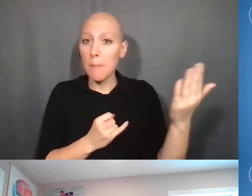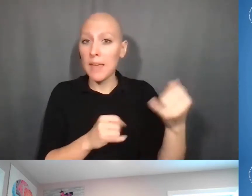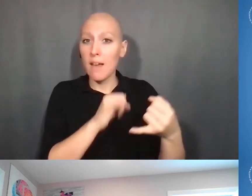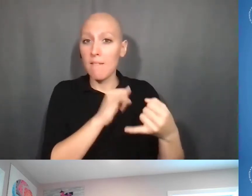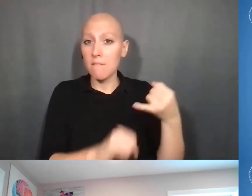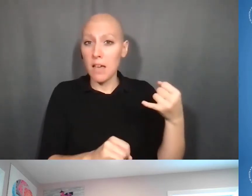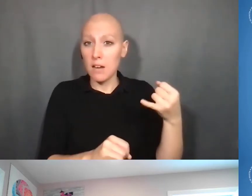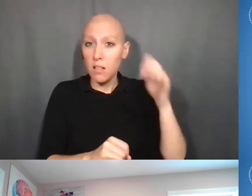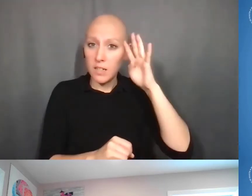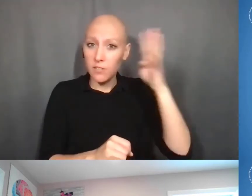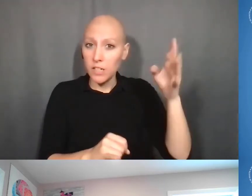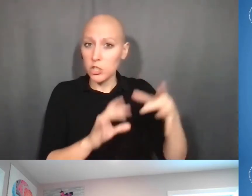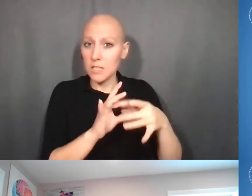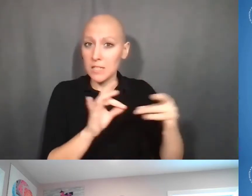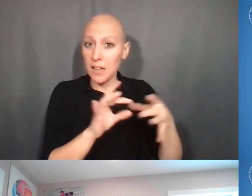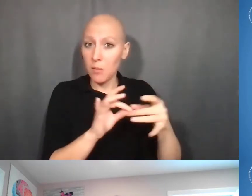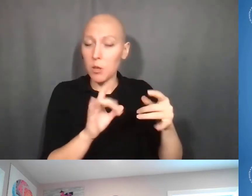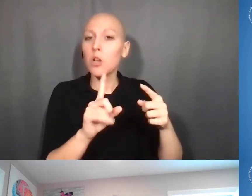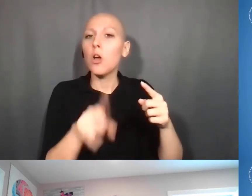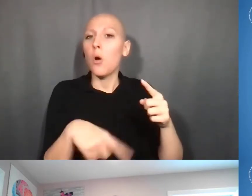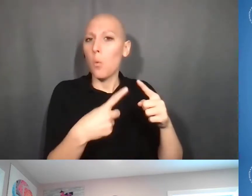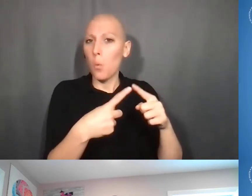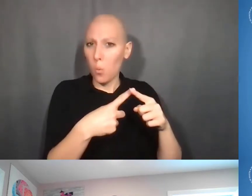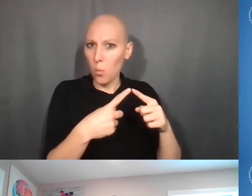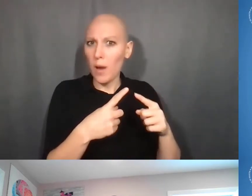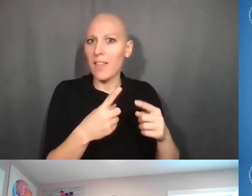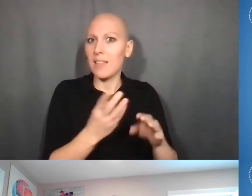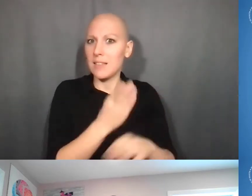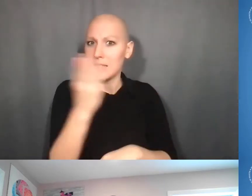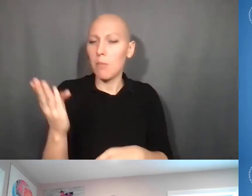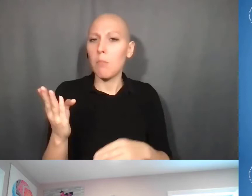they're submitting their relinquishing statement to transfer the grant?